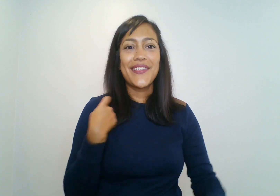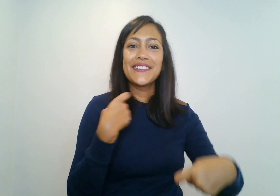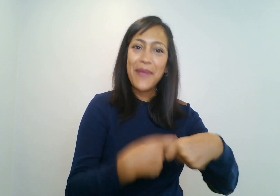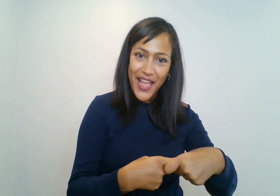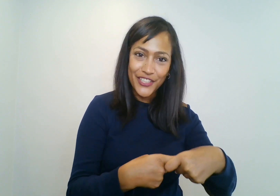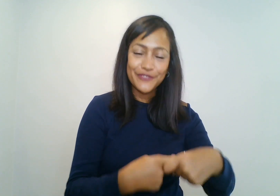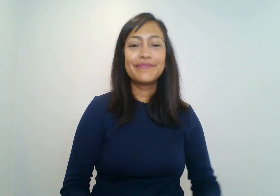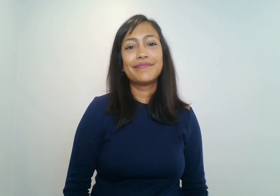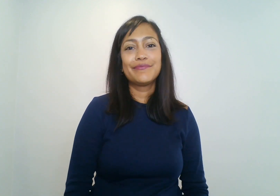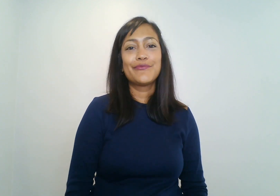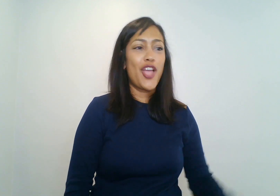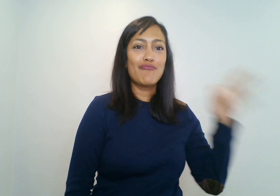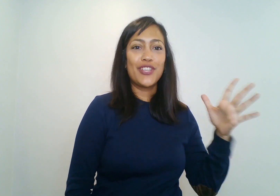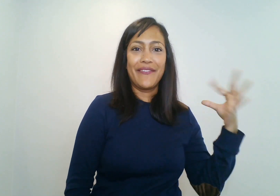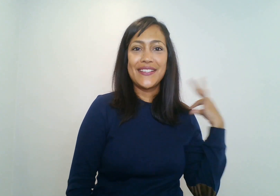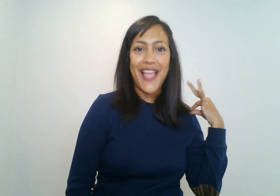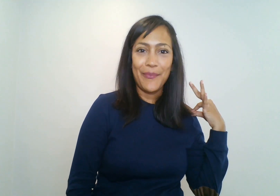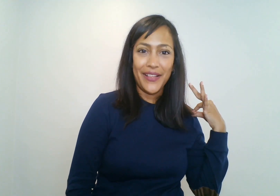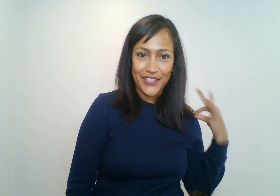(3) Spanish or (4) Upload an existing application.